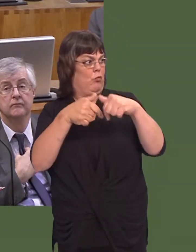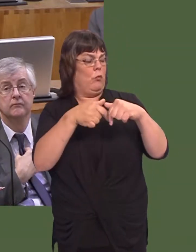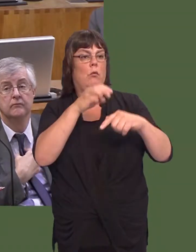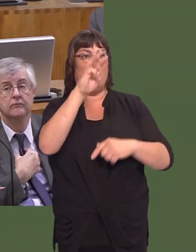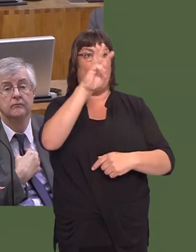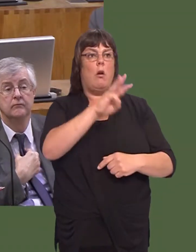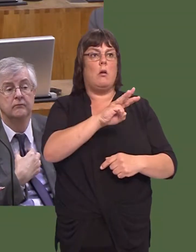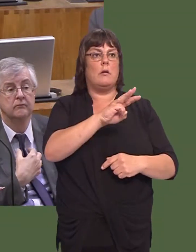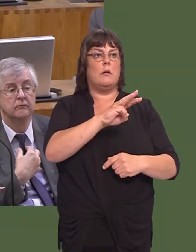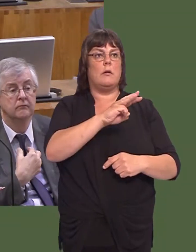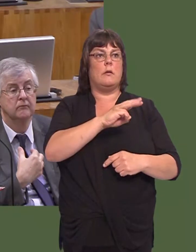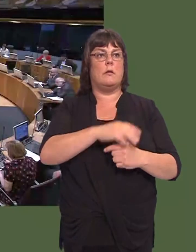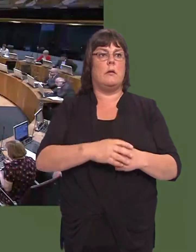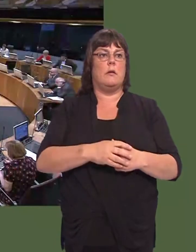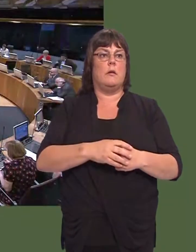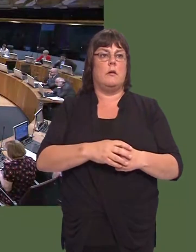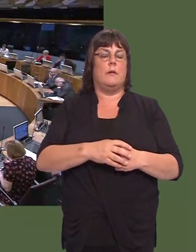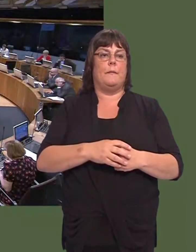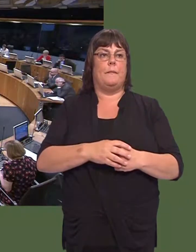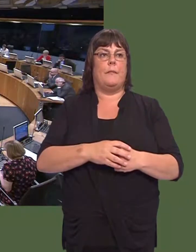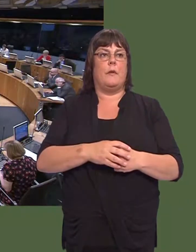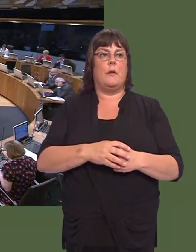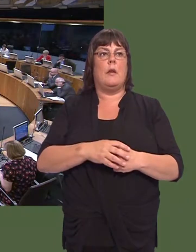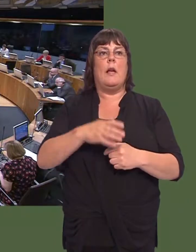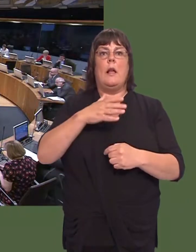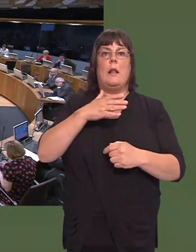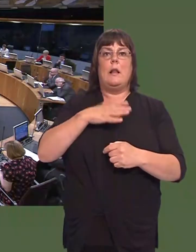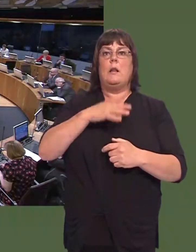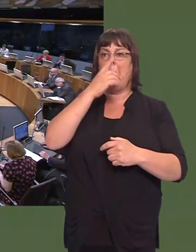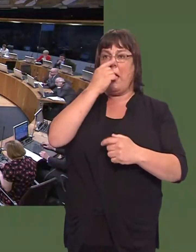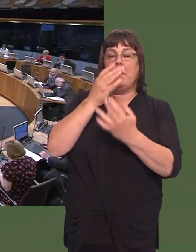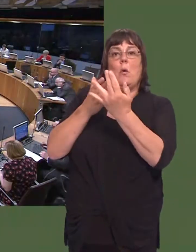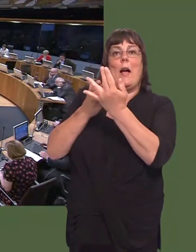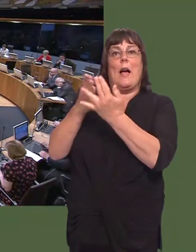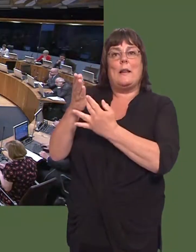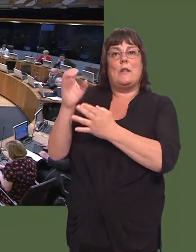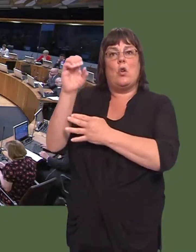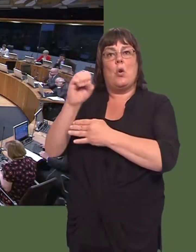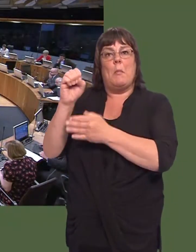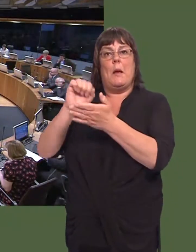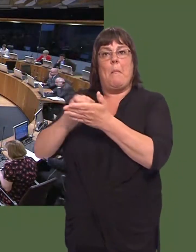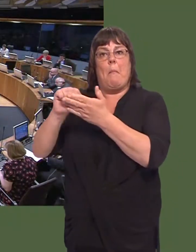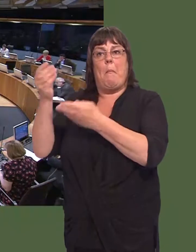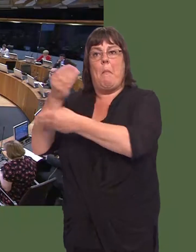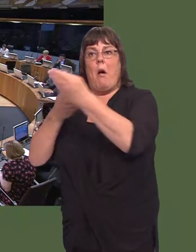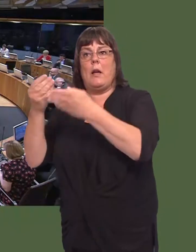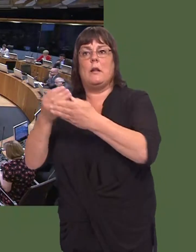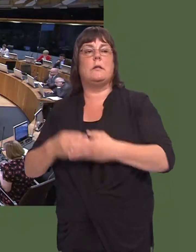iír farchnad sengl heb unrhyw fath o rwystr. Janet Finch-Saunders: 5. A wnaiff y Prif Weinidog ddatganiad am y gwasanaeth iechyd yng Nghymru?